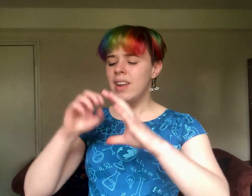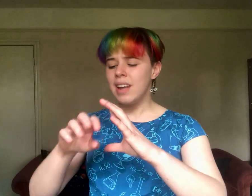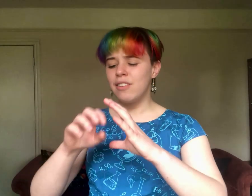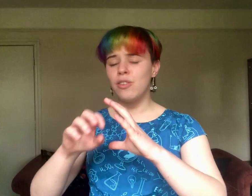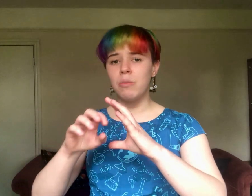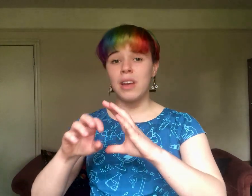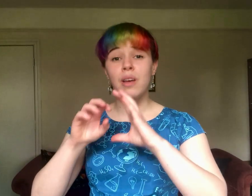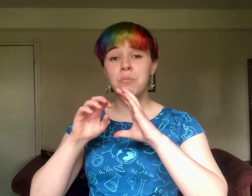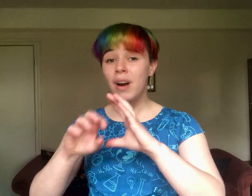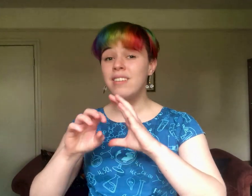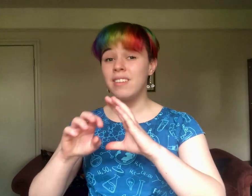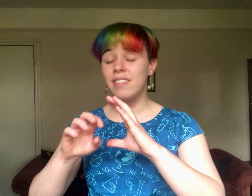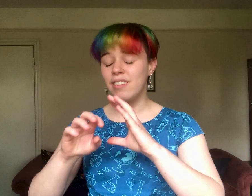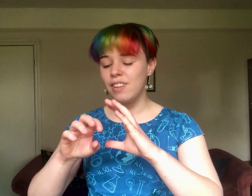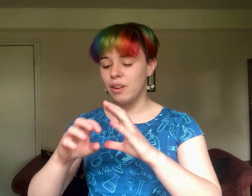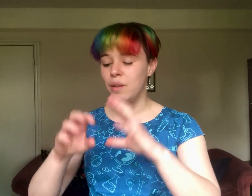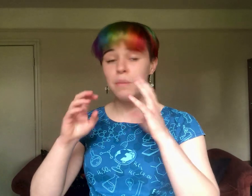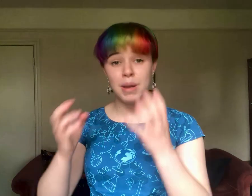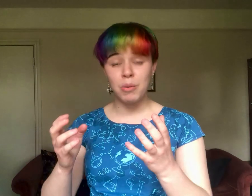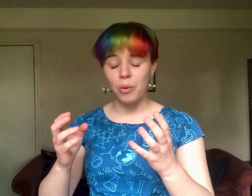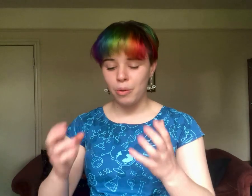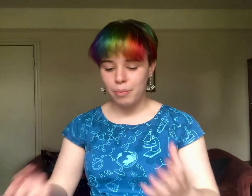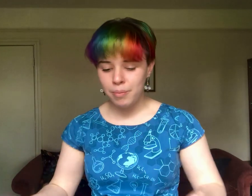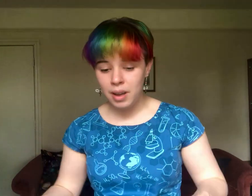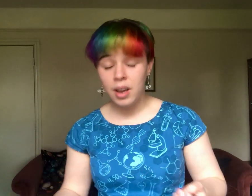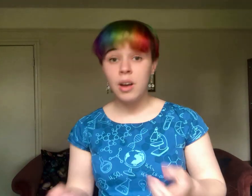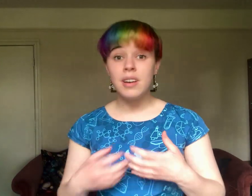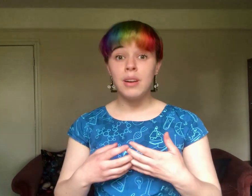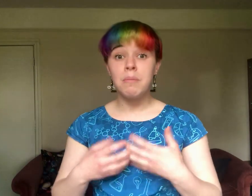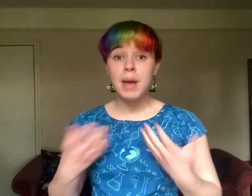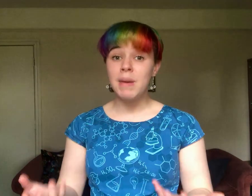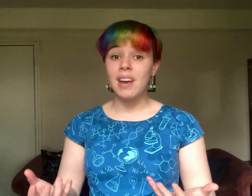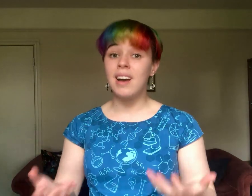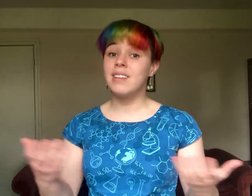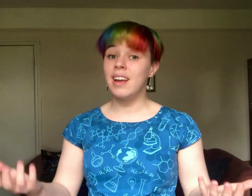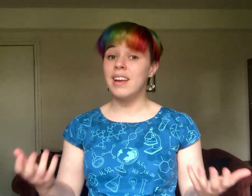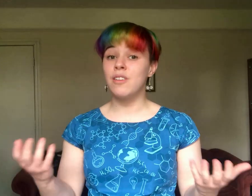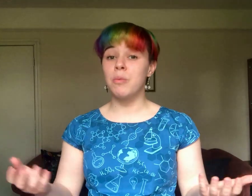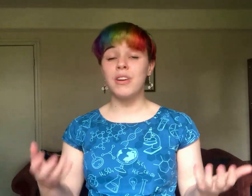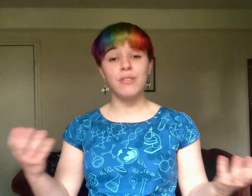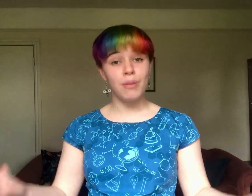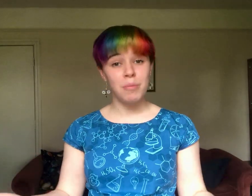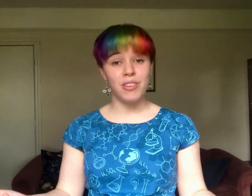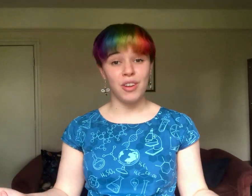next to something brighter than the sun (the beam core)? Maybe I can take inspiration from the sun.